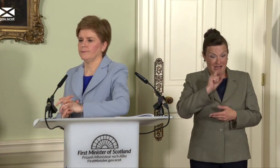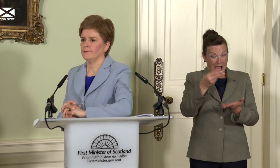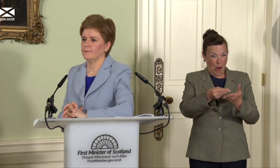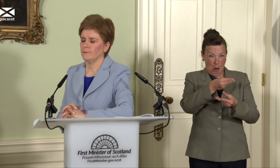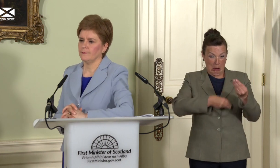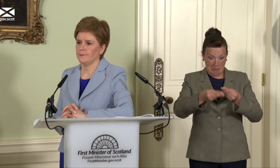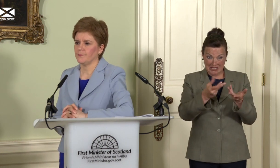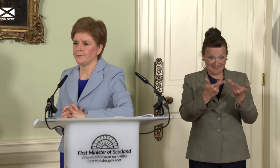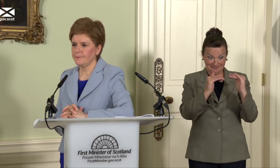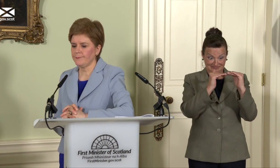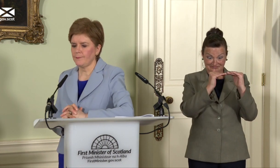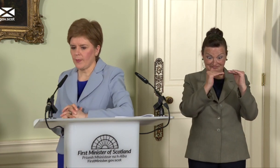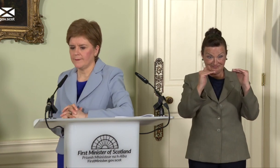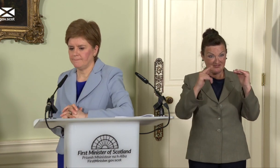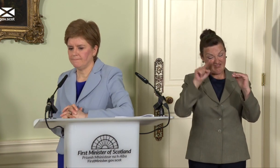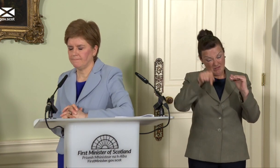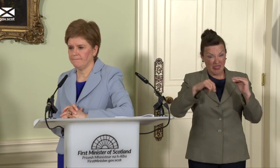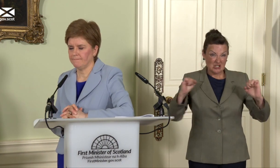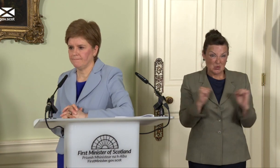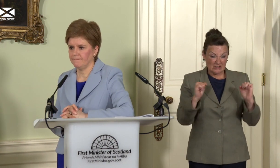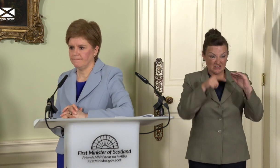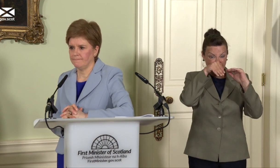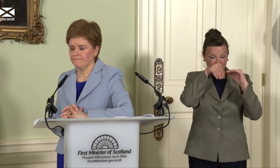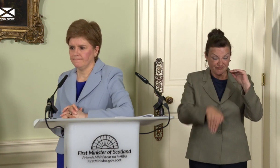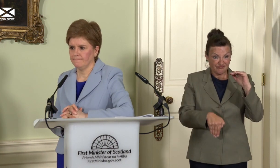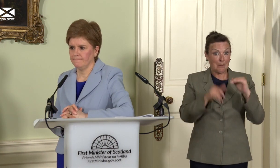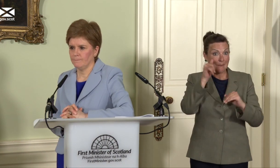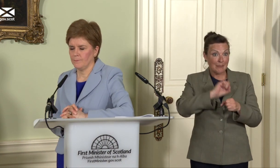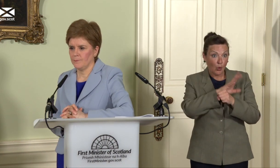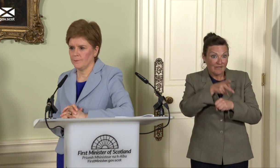almost certainly a recession this winter and possibly a resurgence of COVID. Your own growth commission